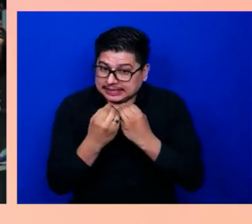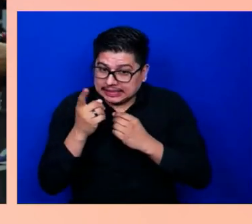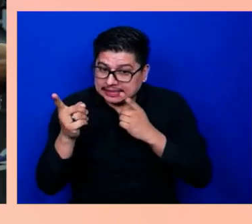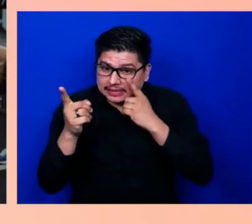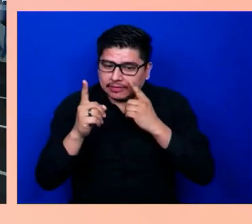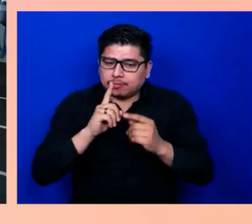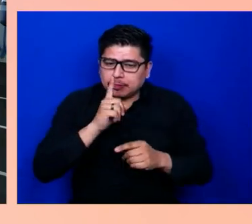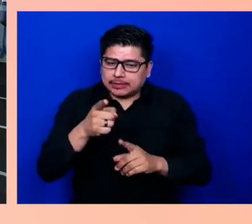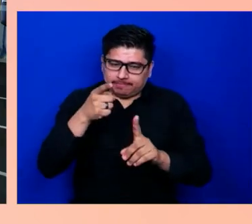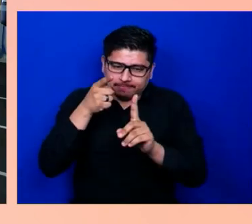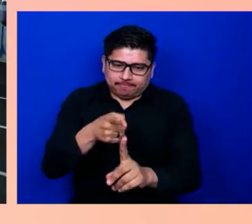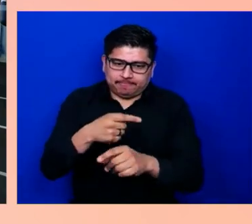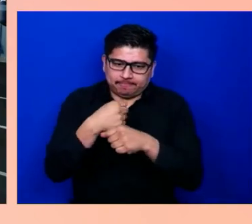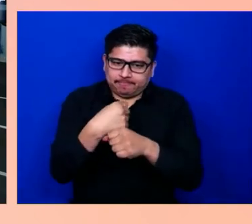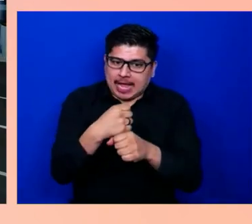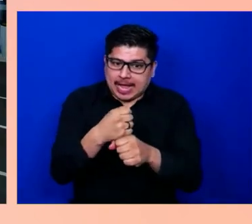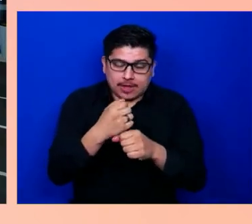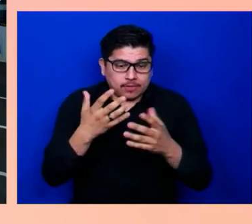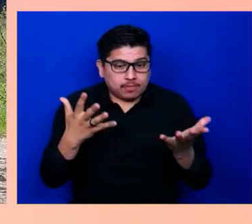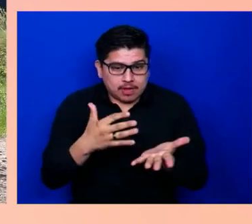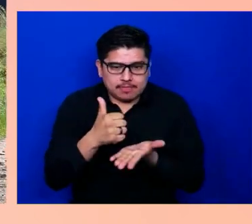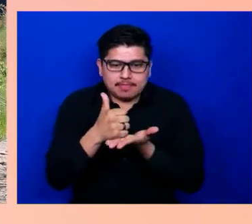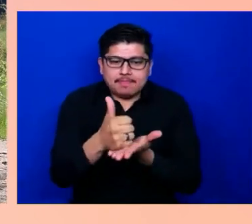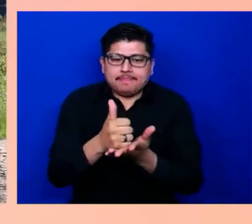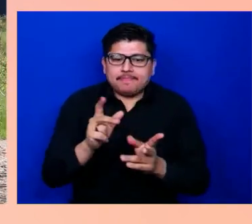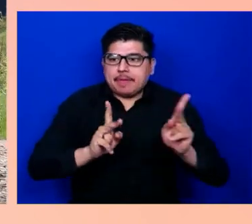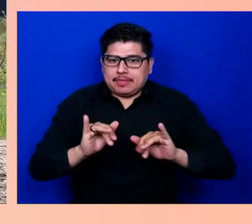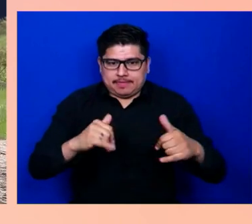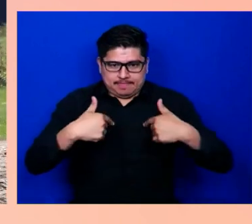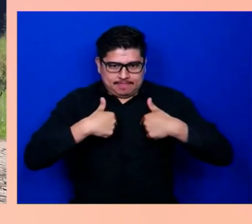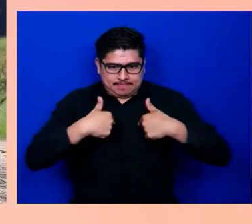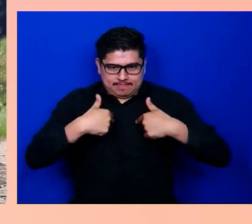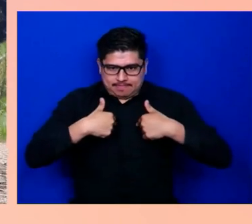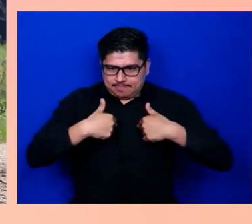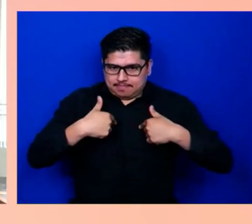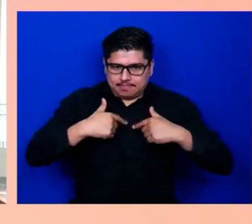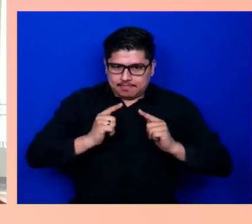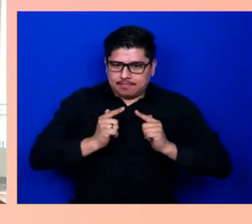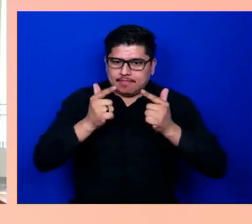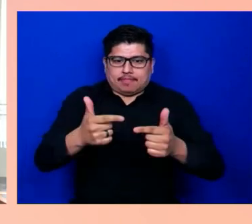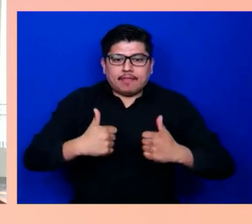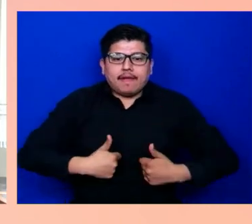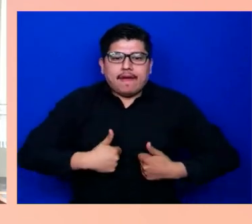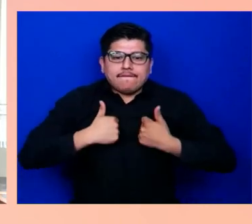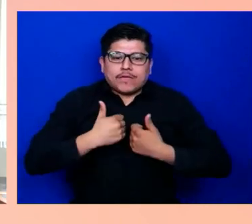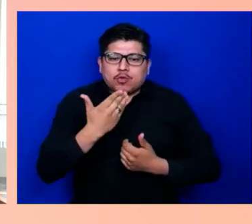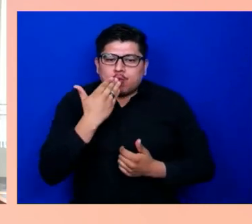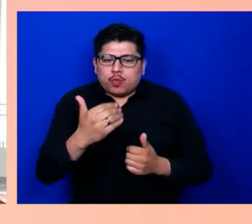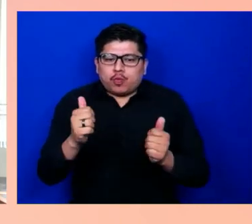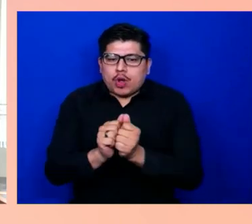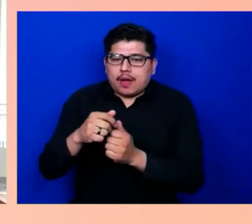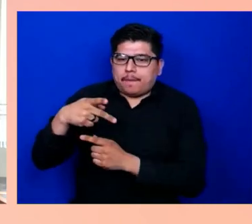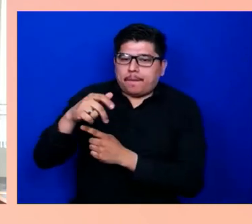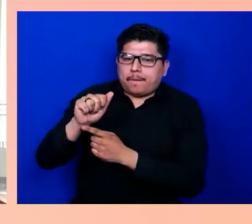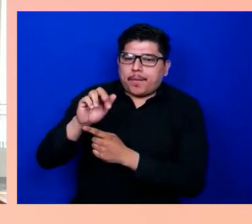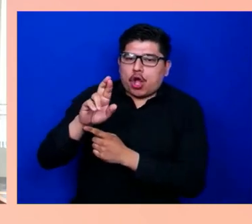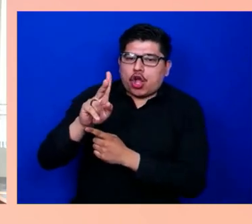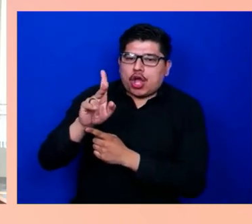like myself live well with Parkinson's today. When I was still employed,